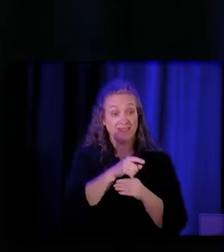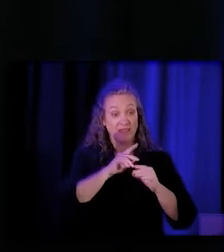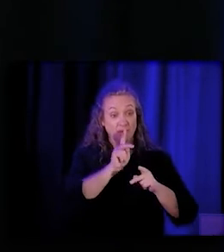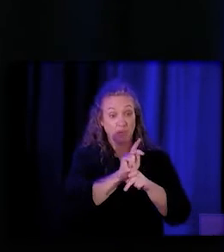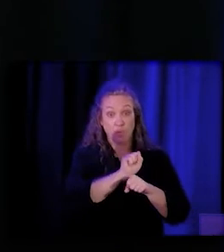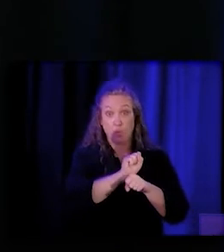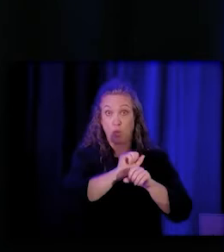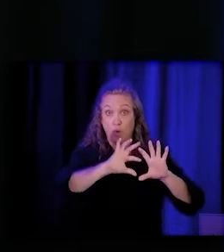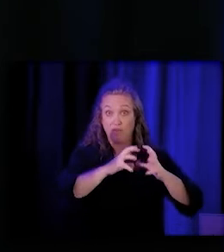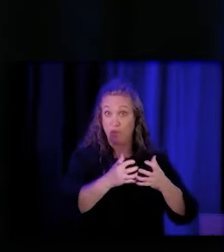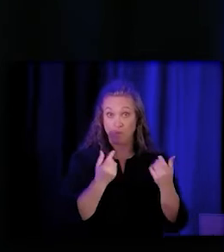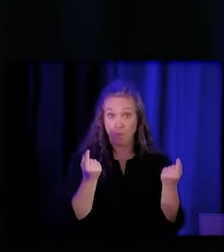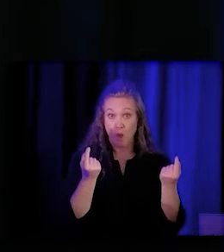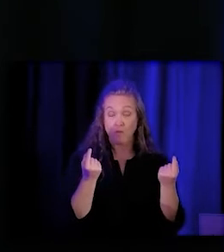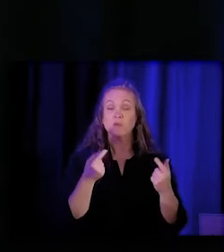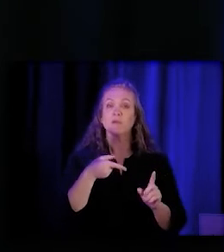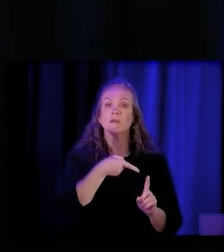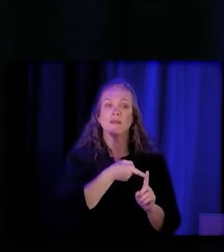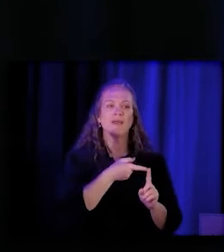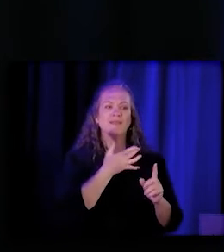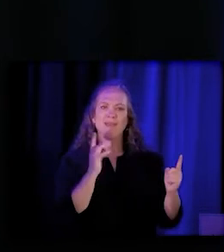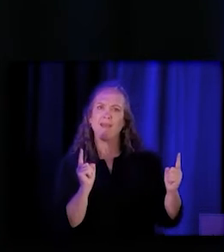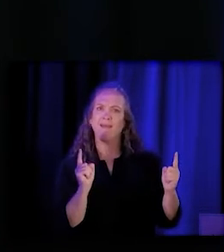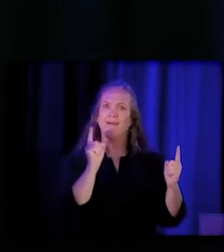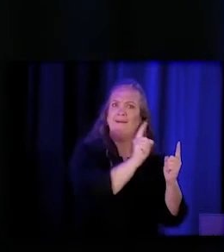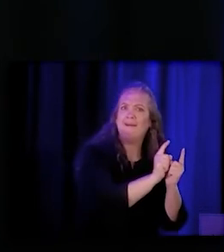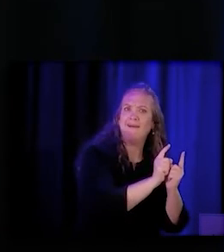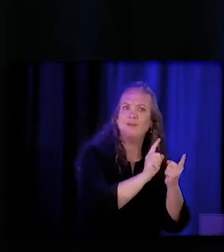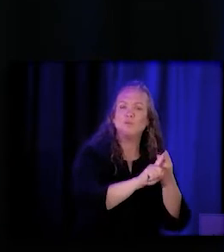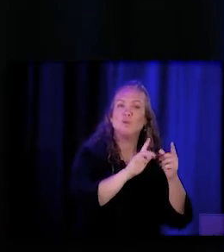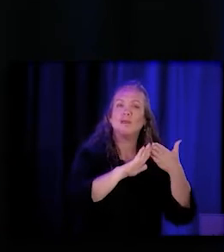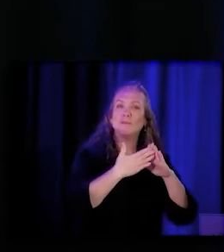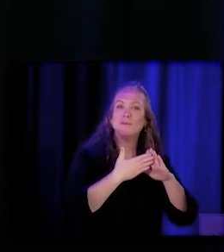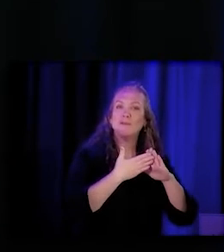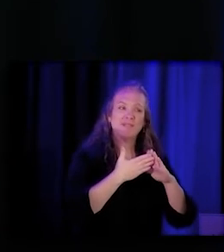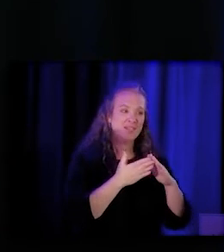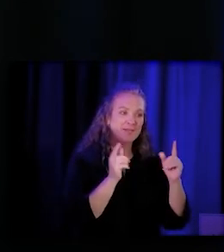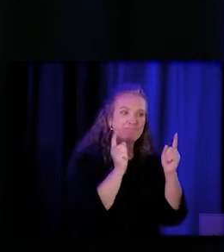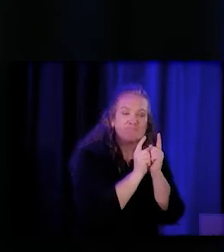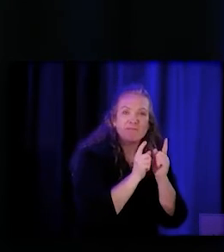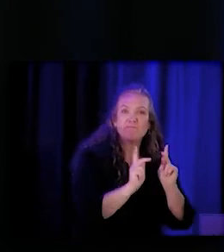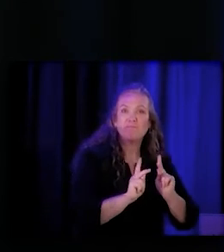is the ability to actually meet people in the community where they are and actually reach the people